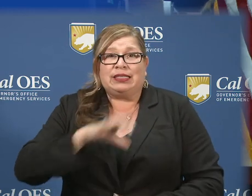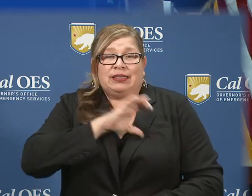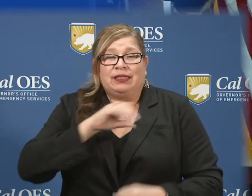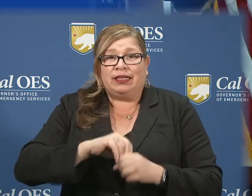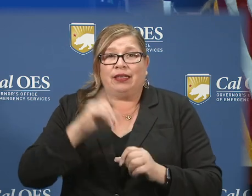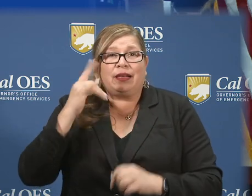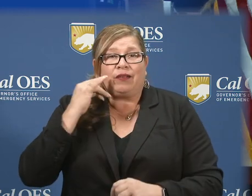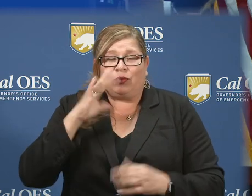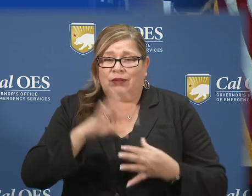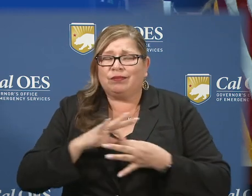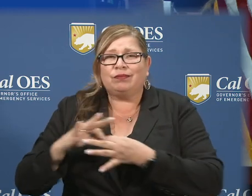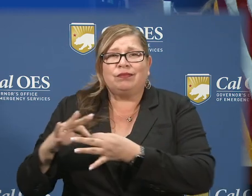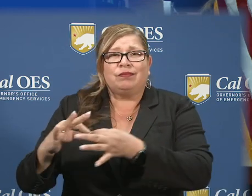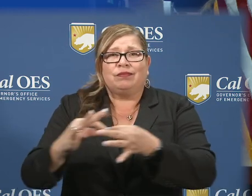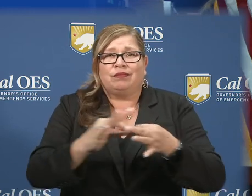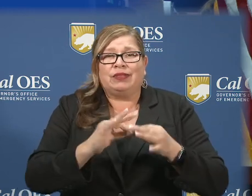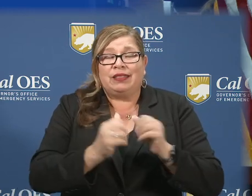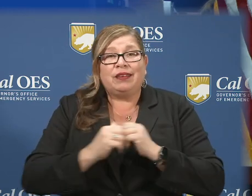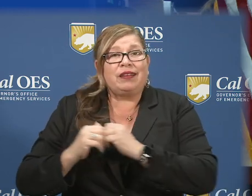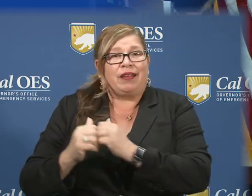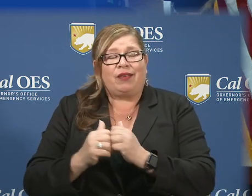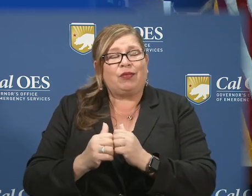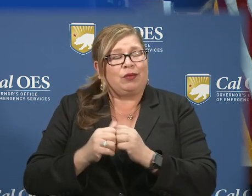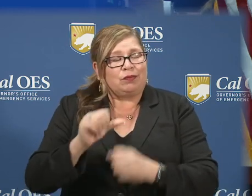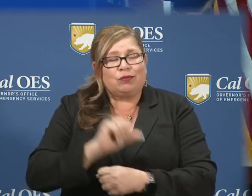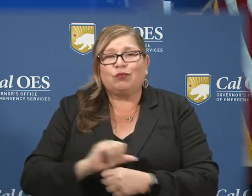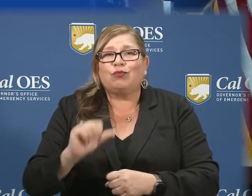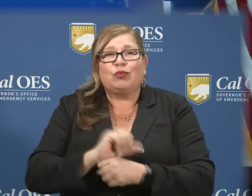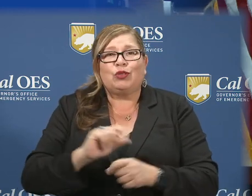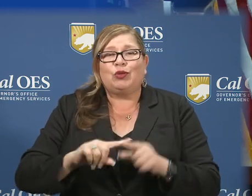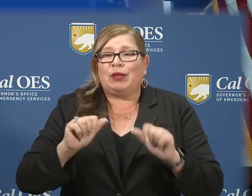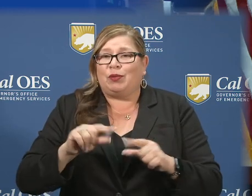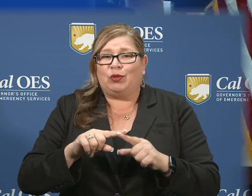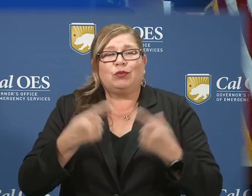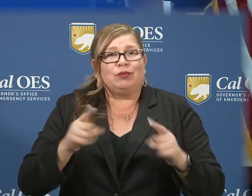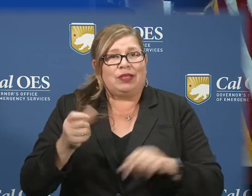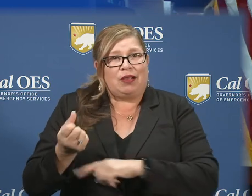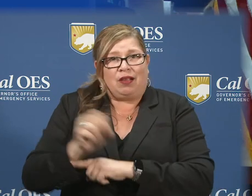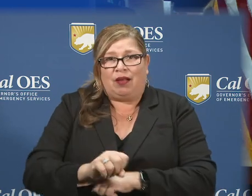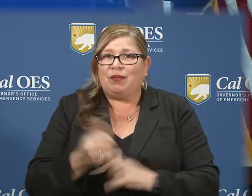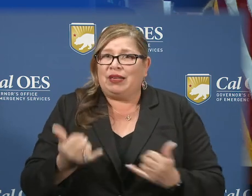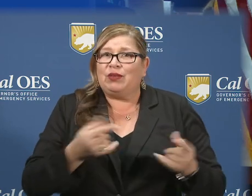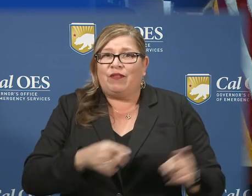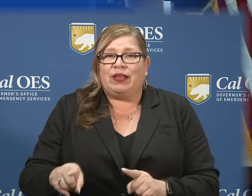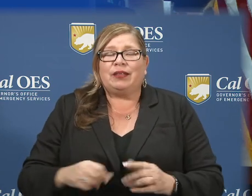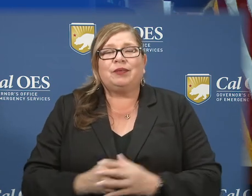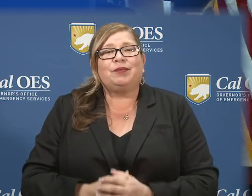California working together to be able to overcome this event and we will we